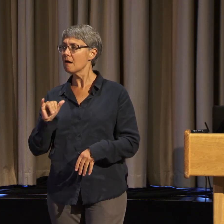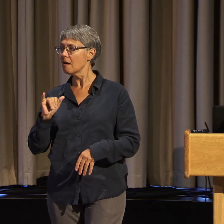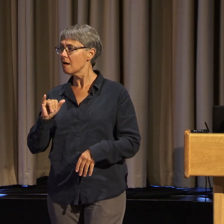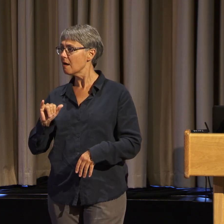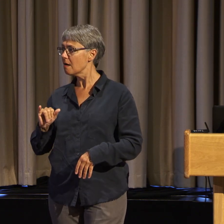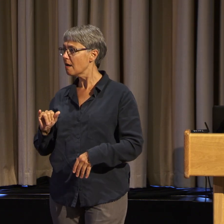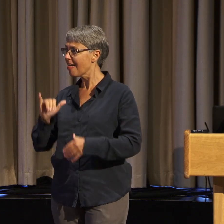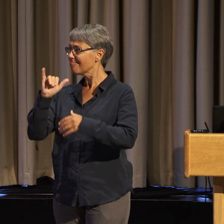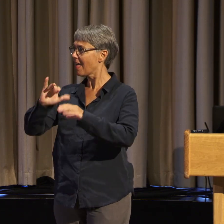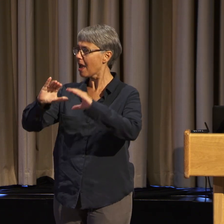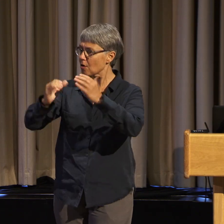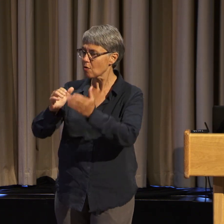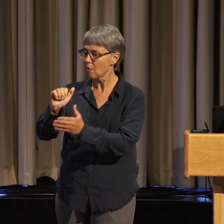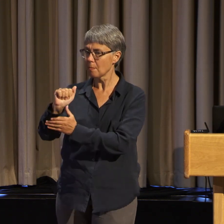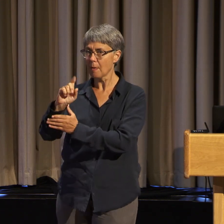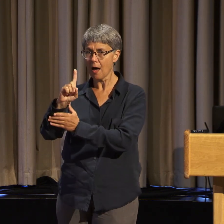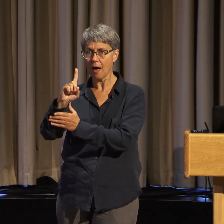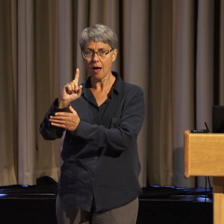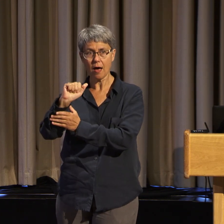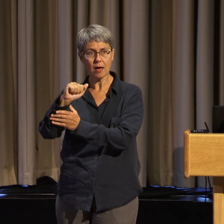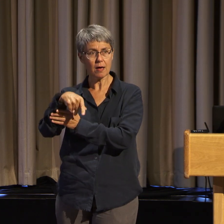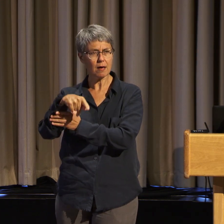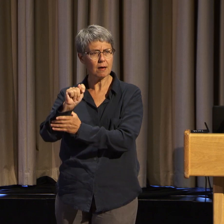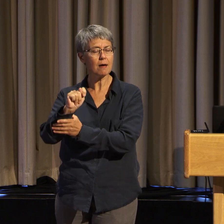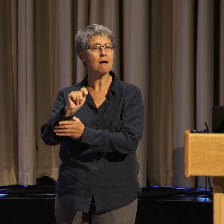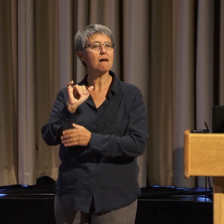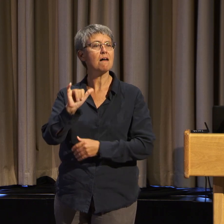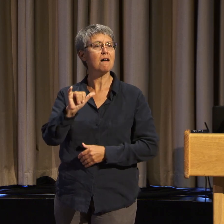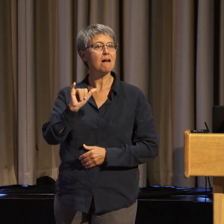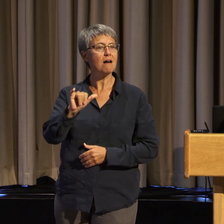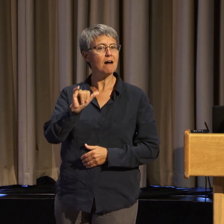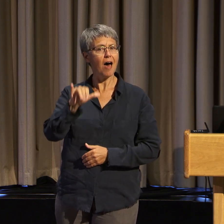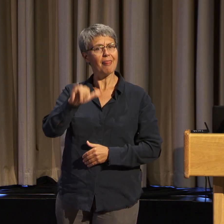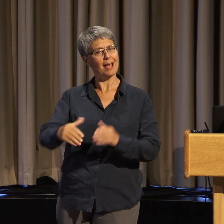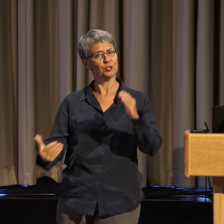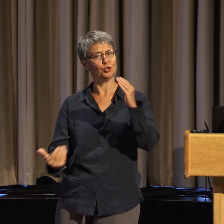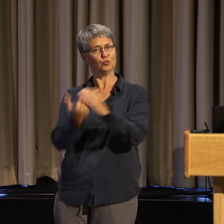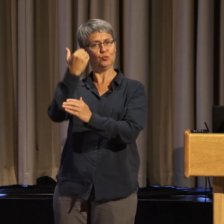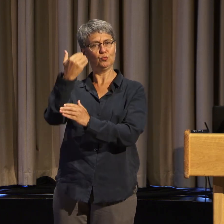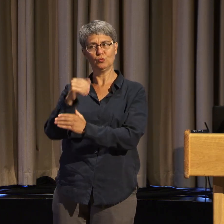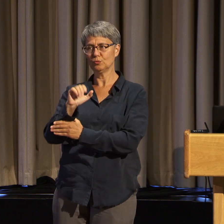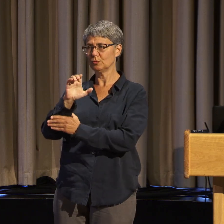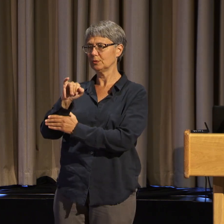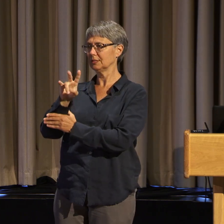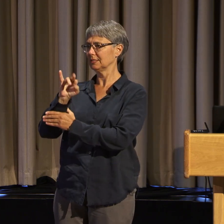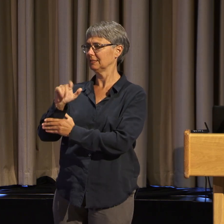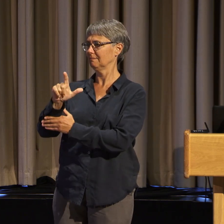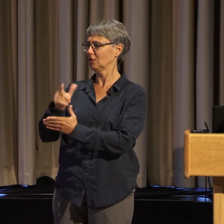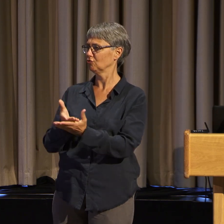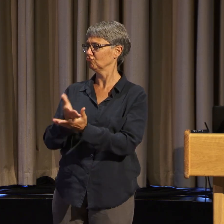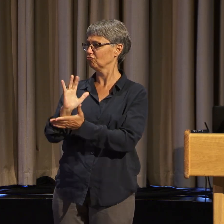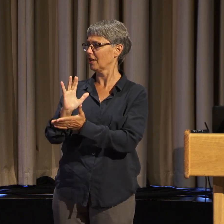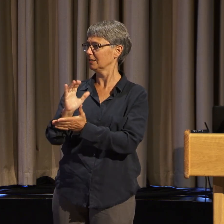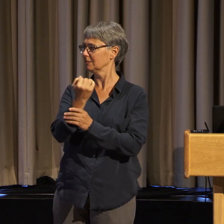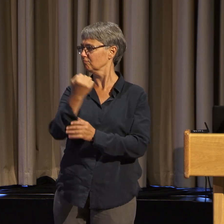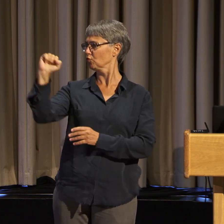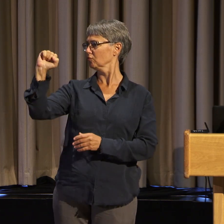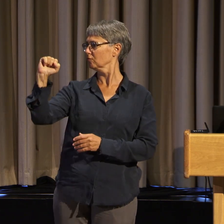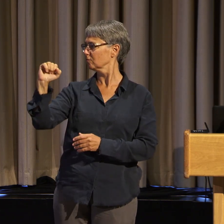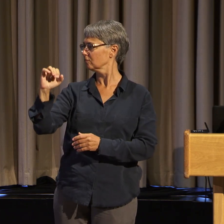it felt to me like another civil rights movement. One of the founders, Wade ,,